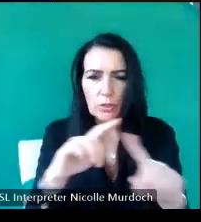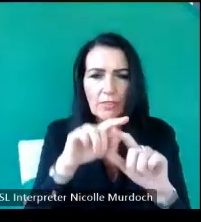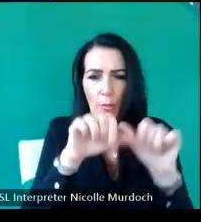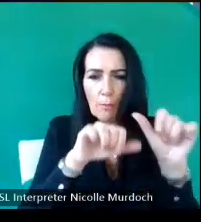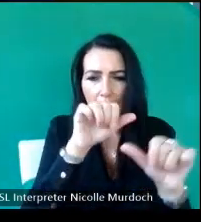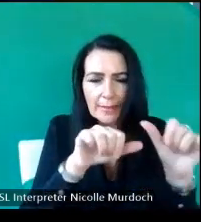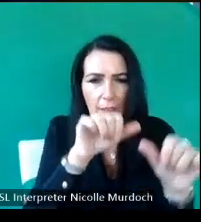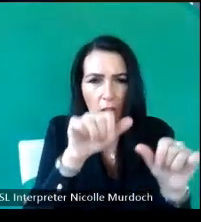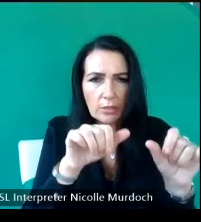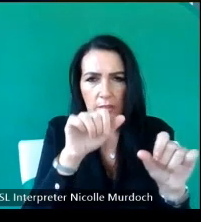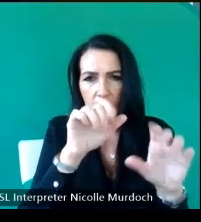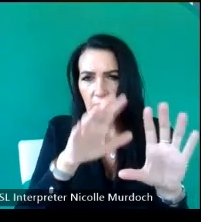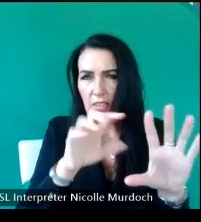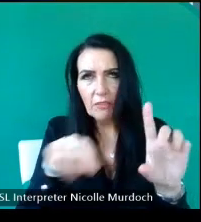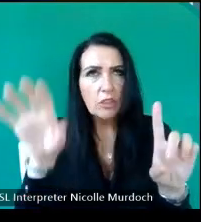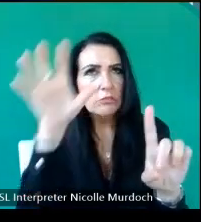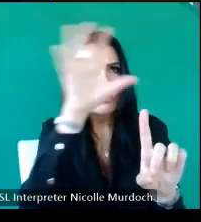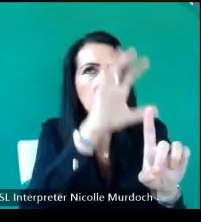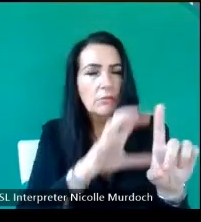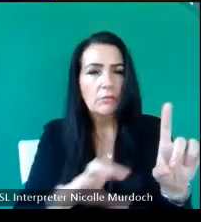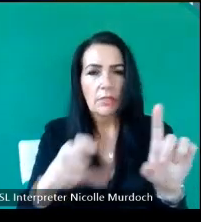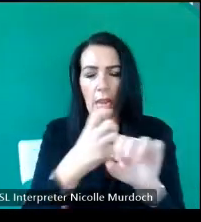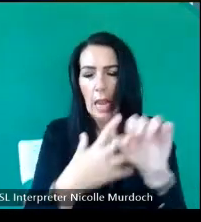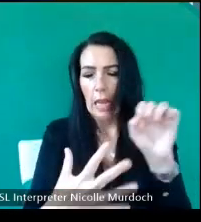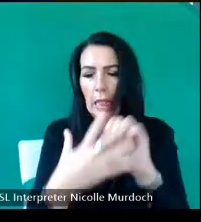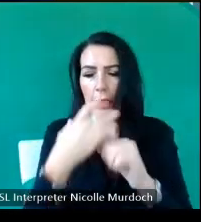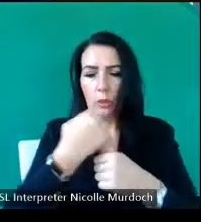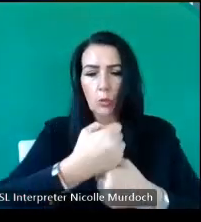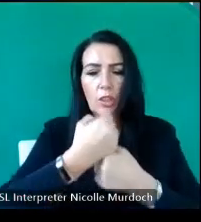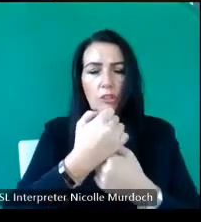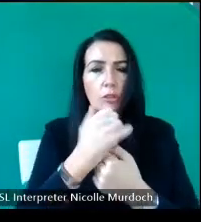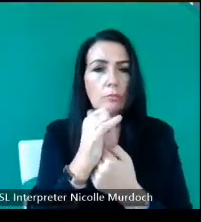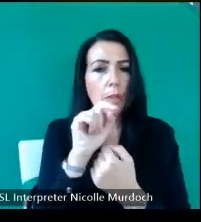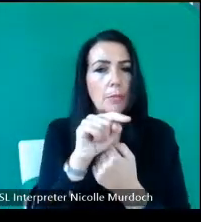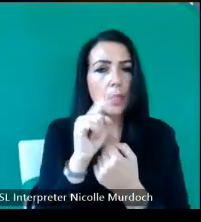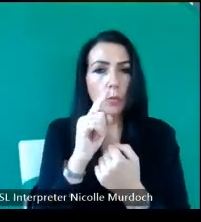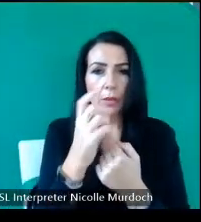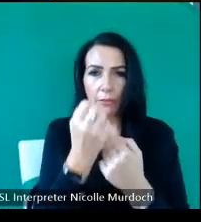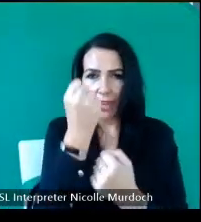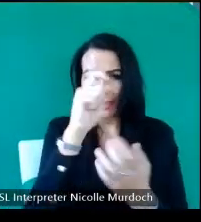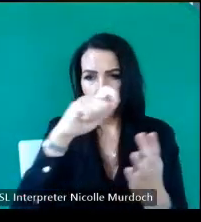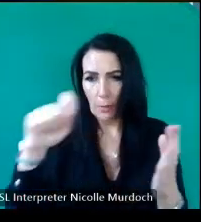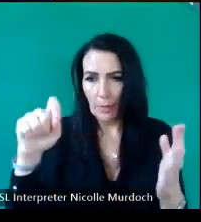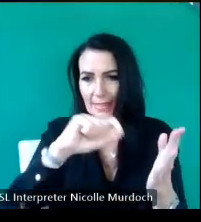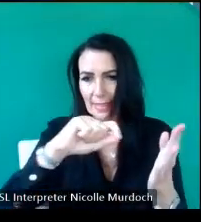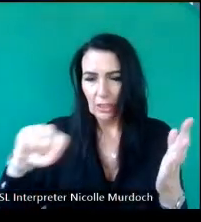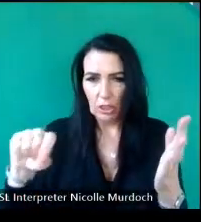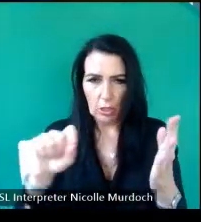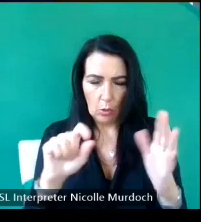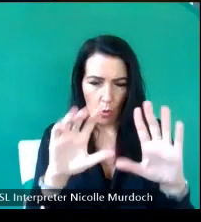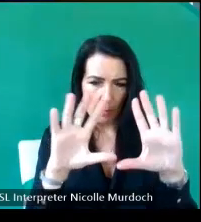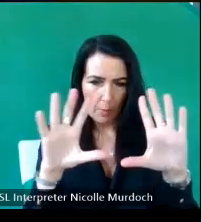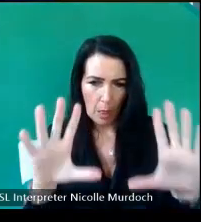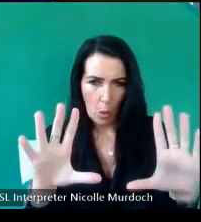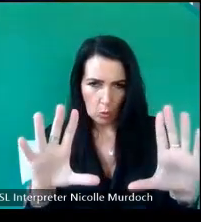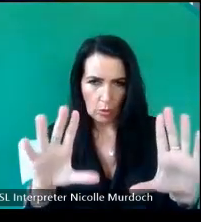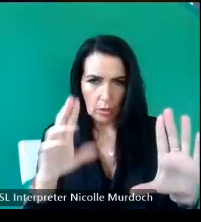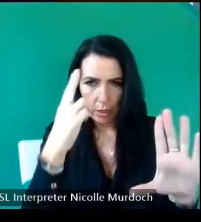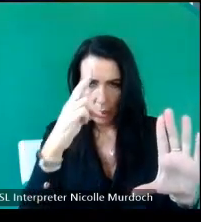across sites in Glasgow Cathedral we might find a medon mark on an a block in the Nave low down